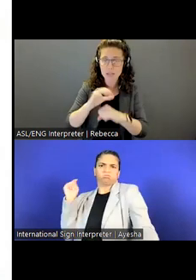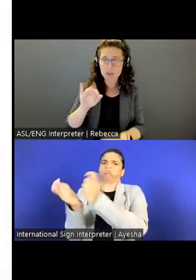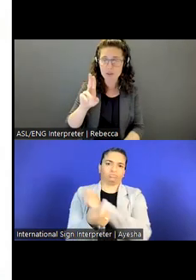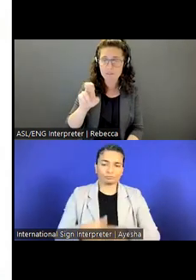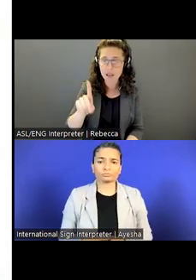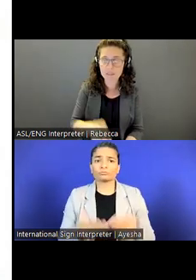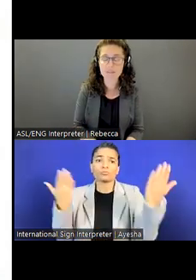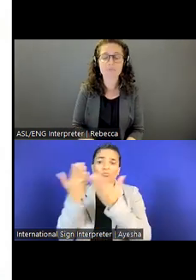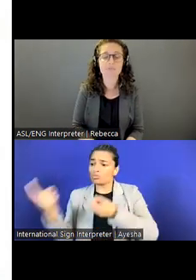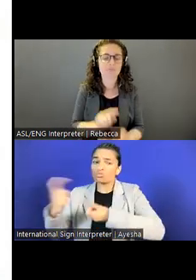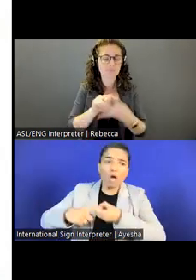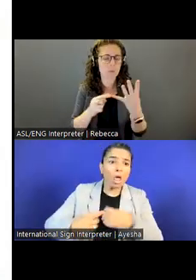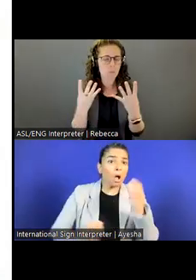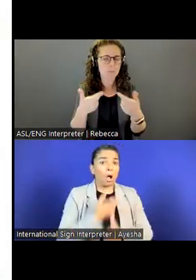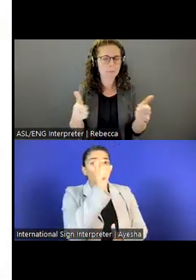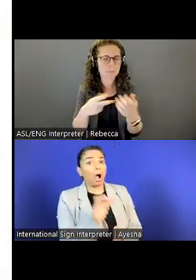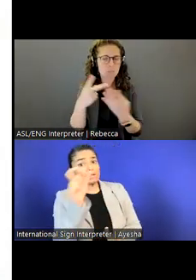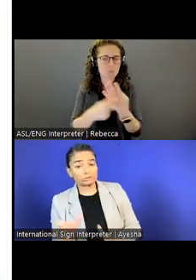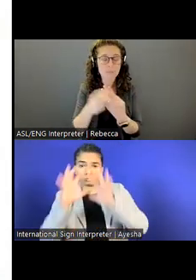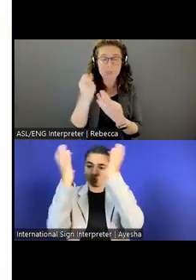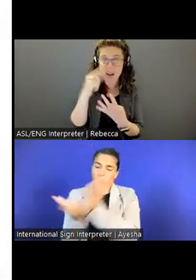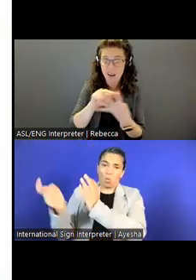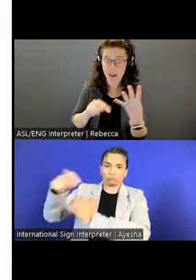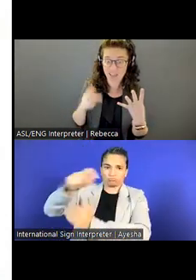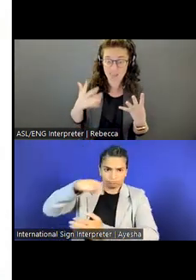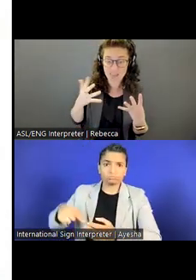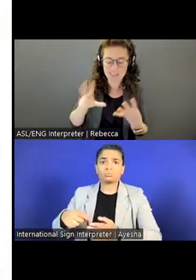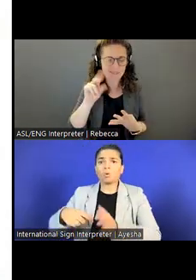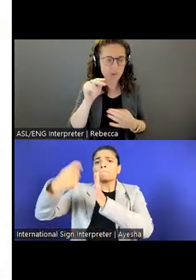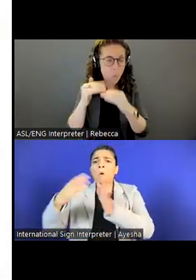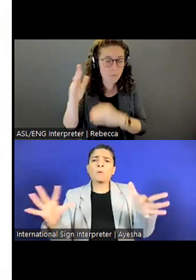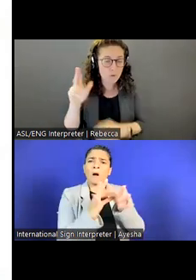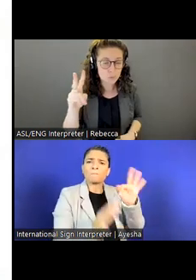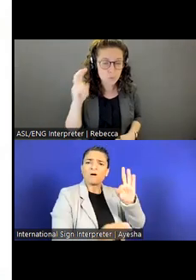These are four major program, but we have over 200 programs we actually work on.